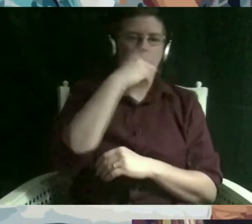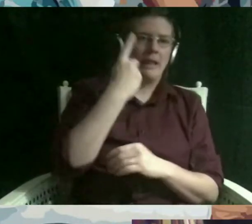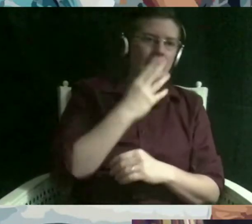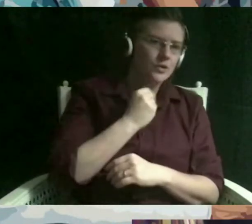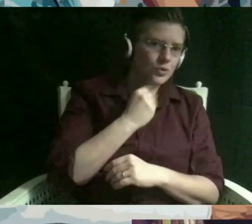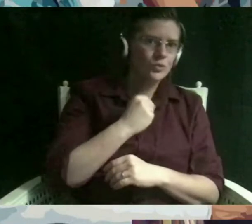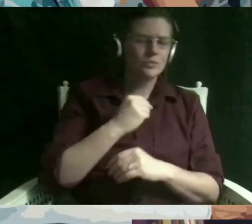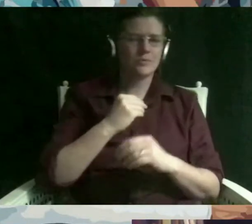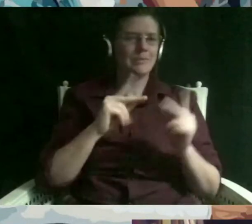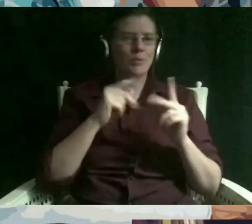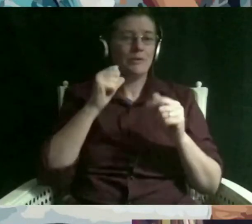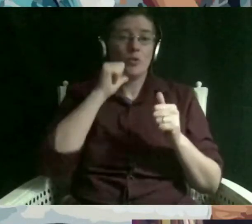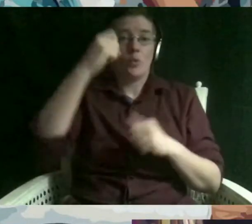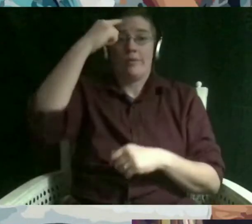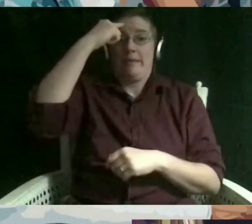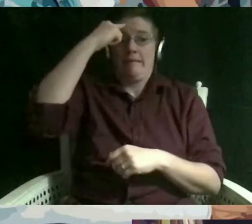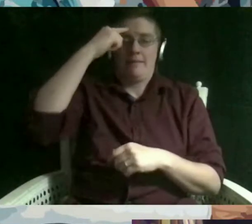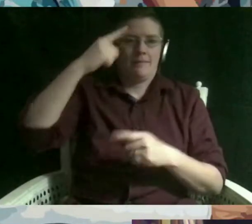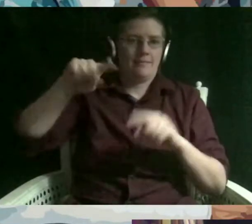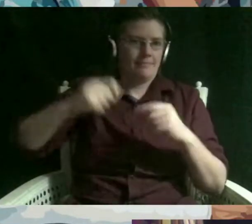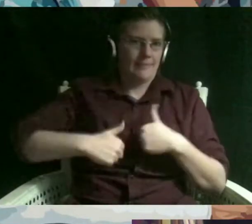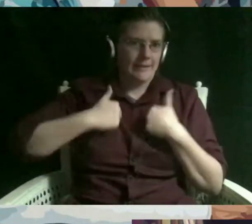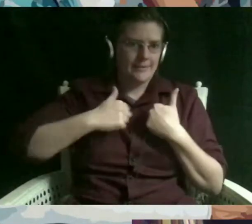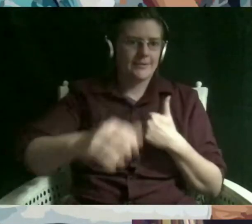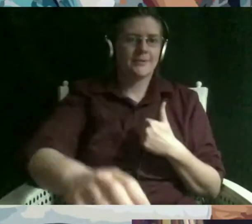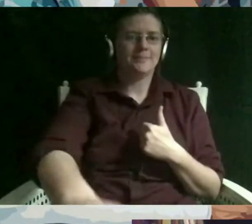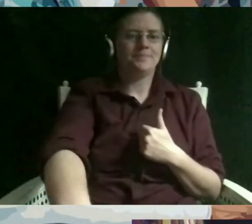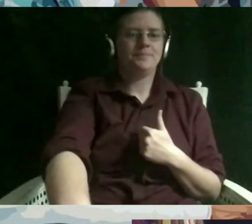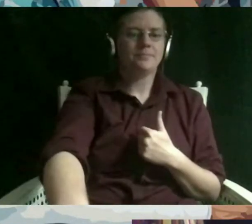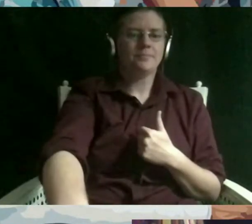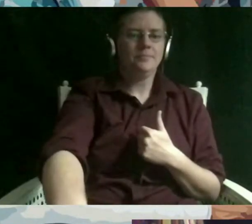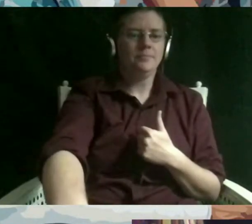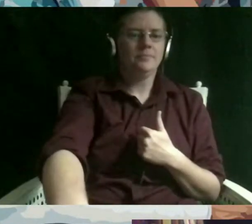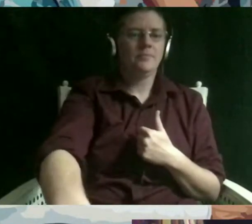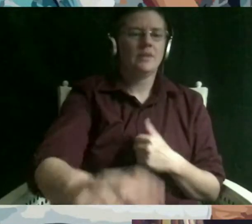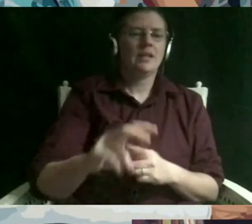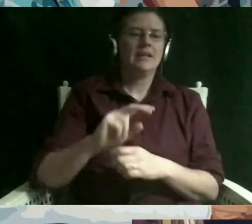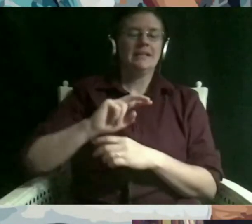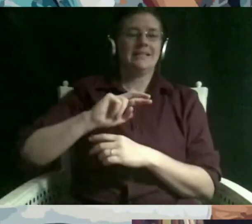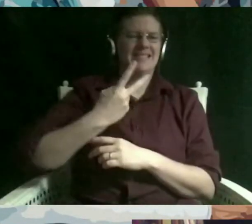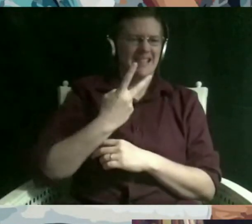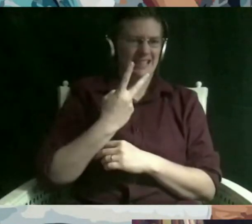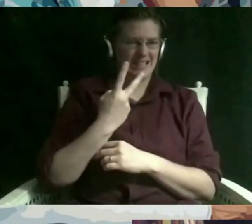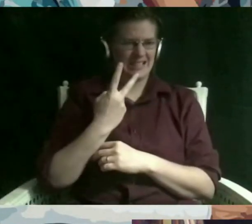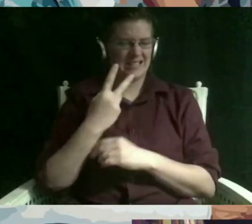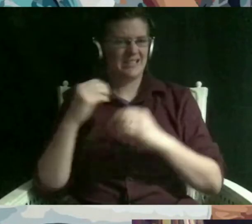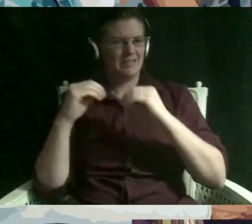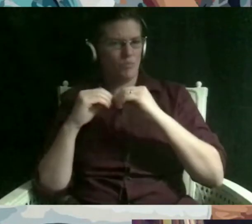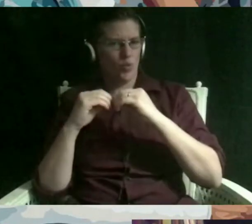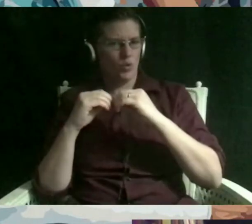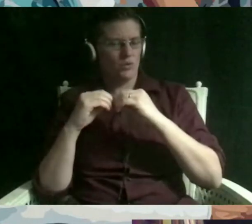so it's the first stereotype the second is far more sinister and involves overt anti-semitic